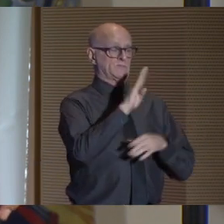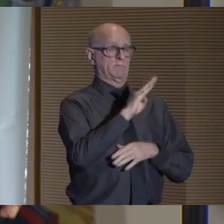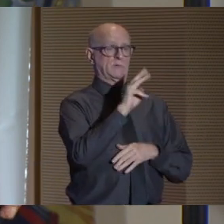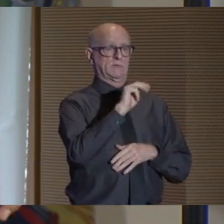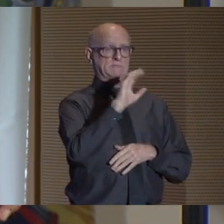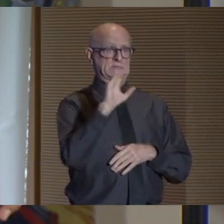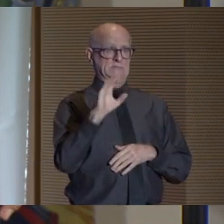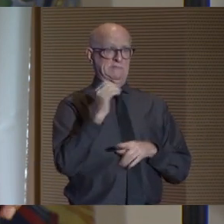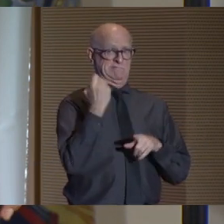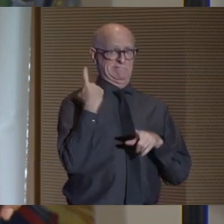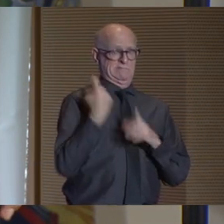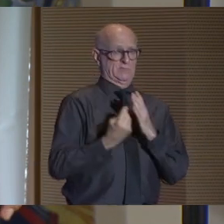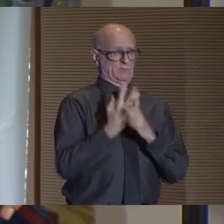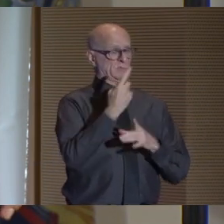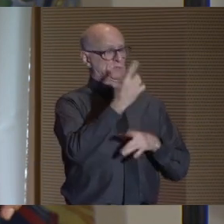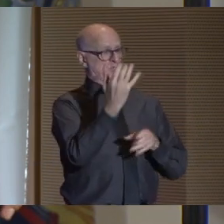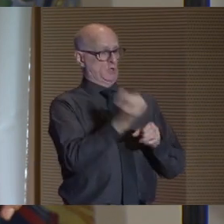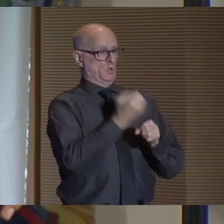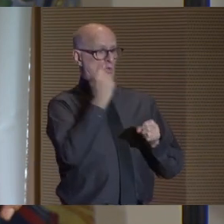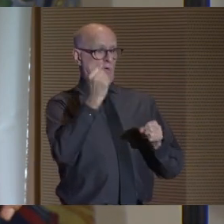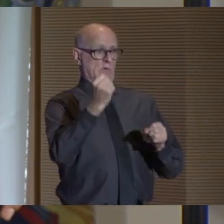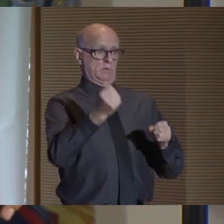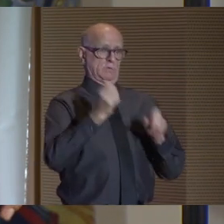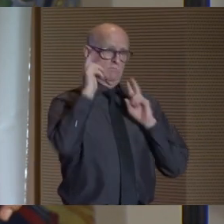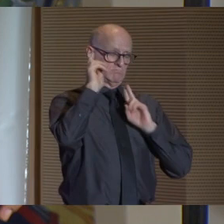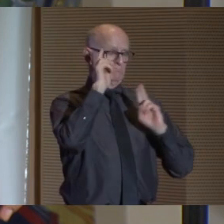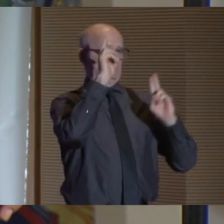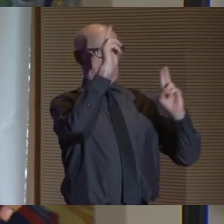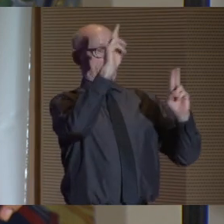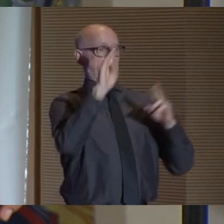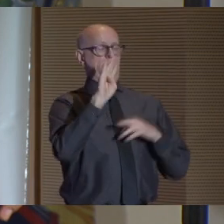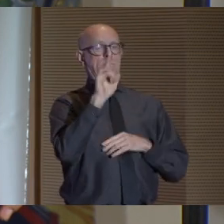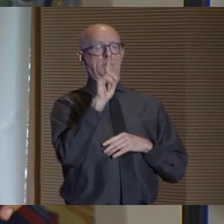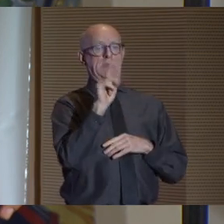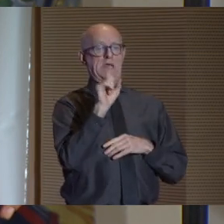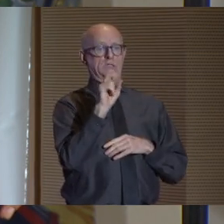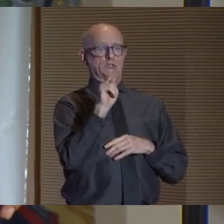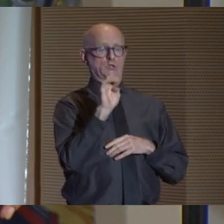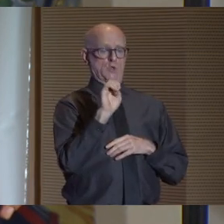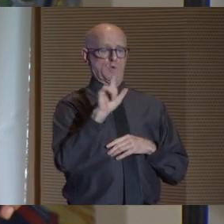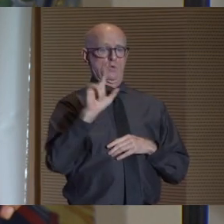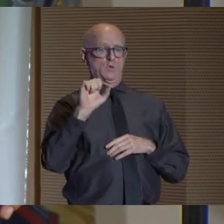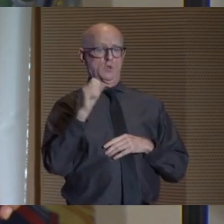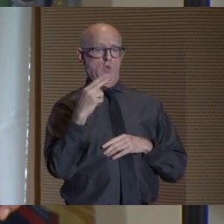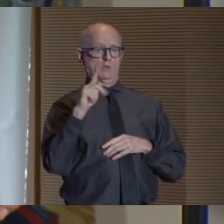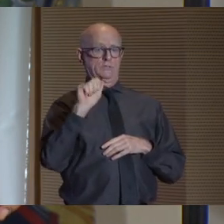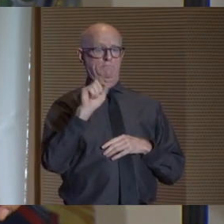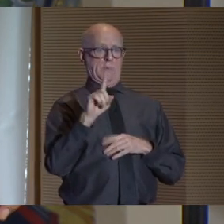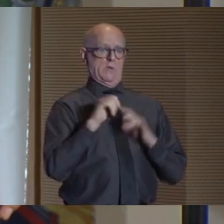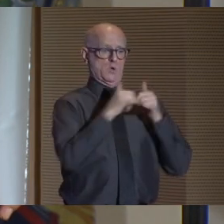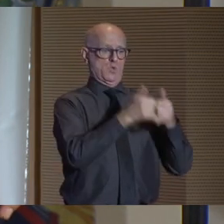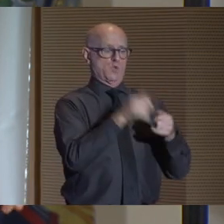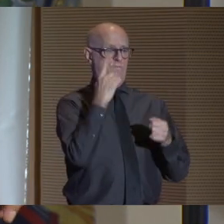where she won the prestigious Blackstone LaunchPad award for her innovative product design idea,